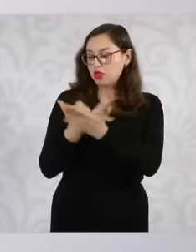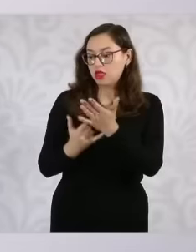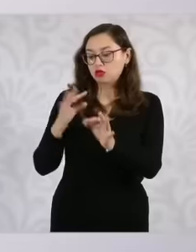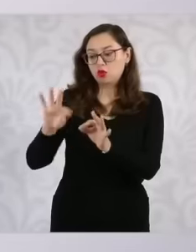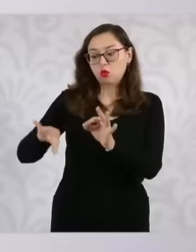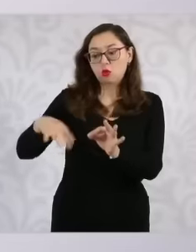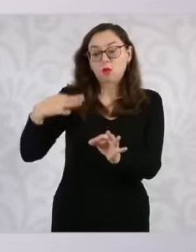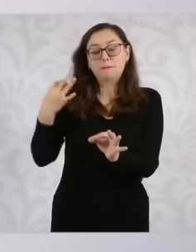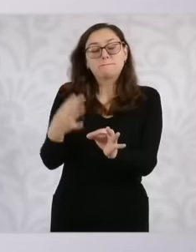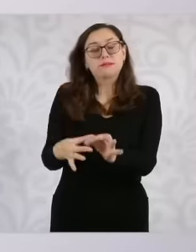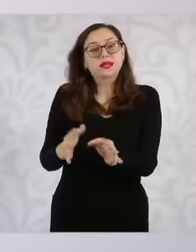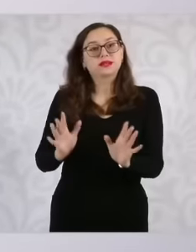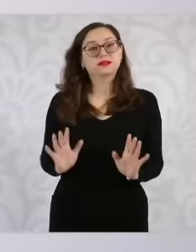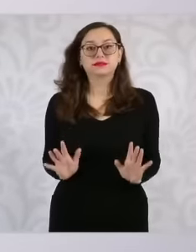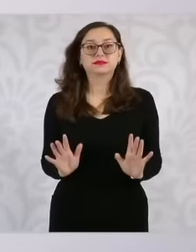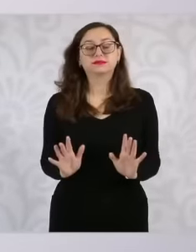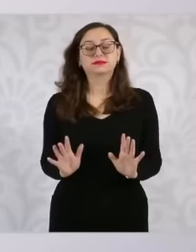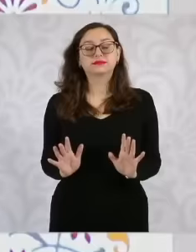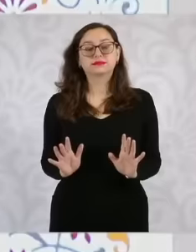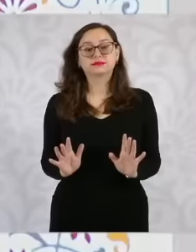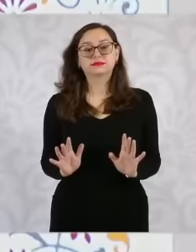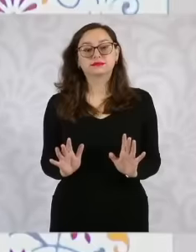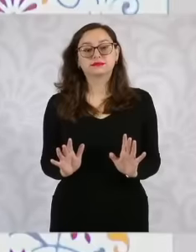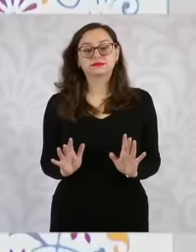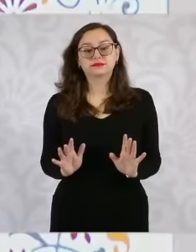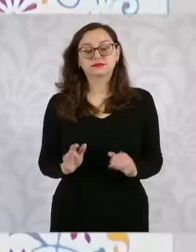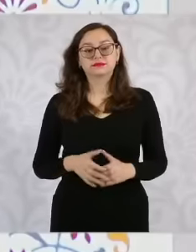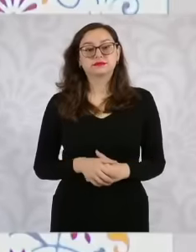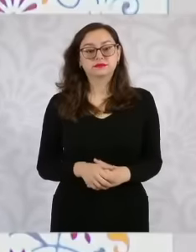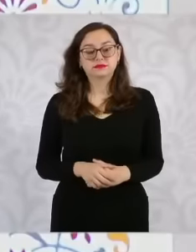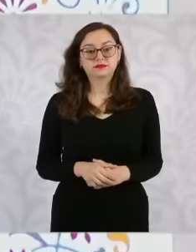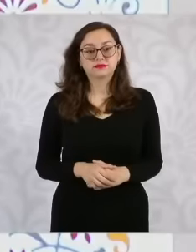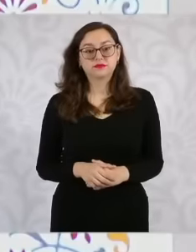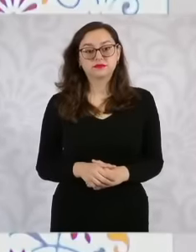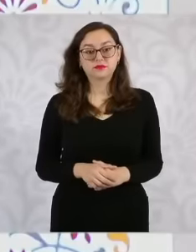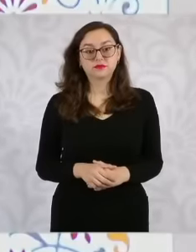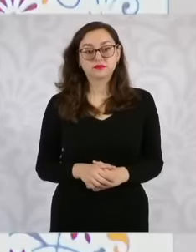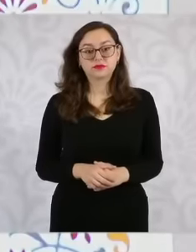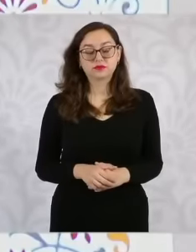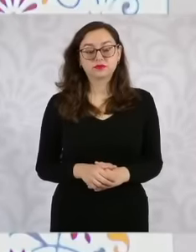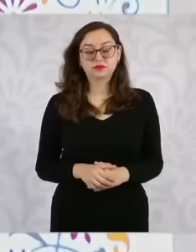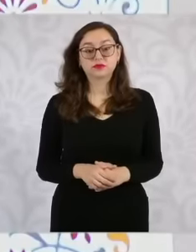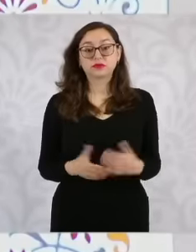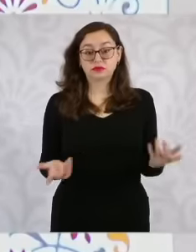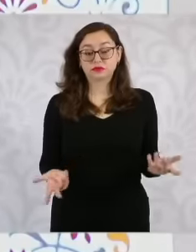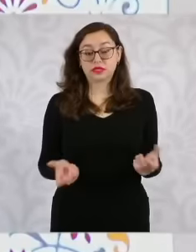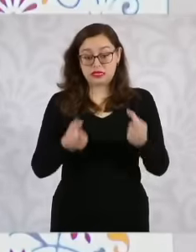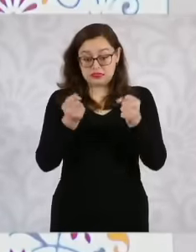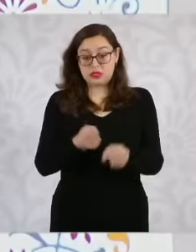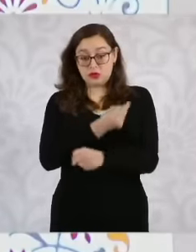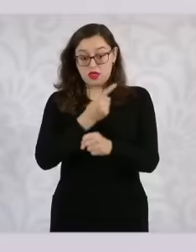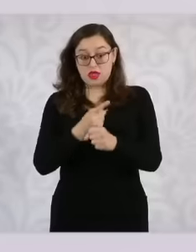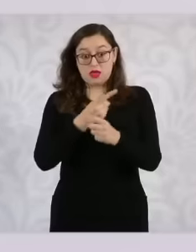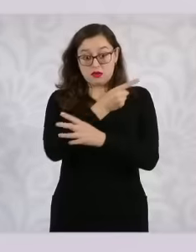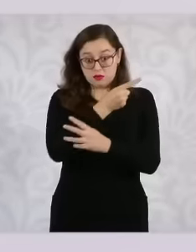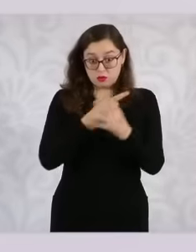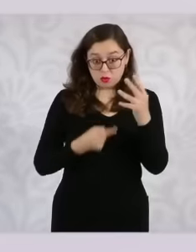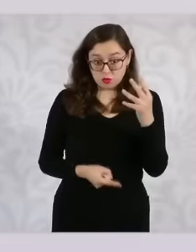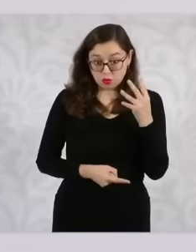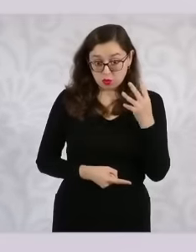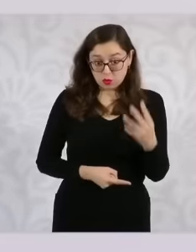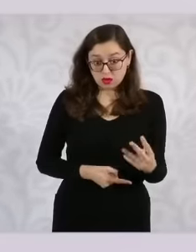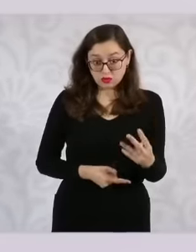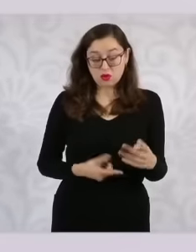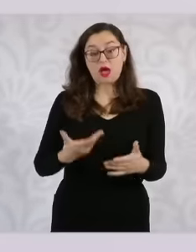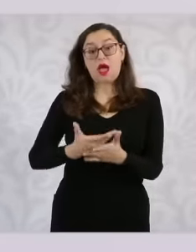we committed ourselves. So we raised these four axes of security in the campaign,